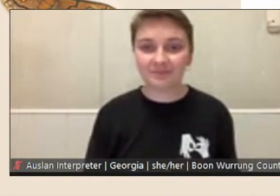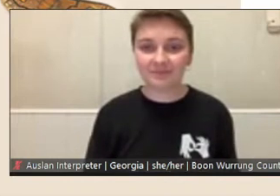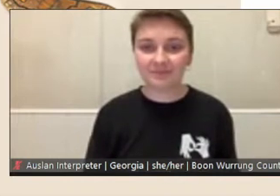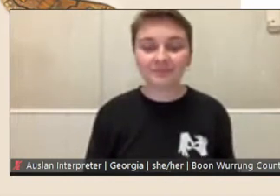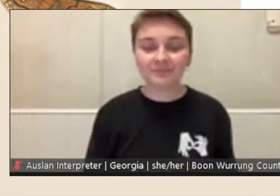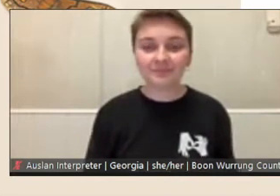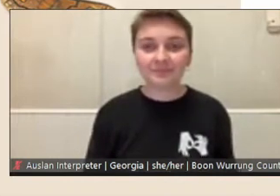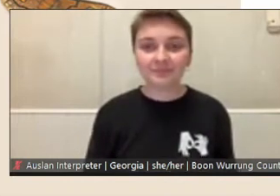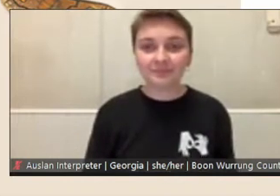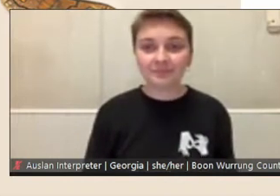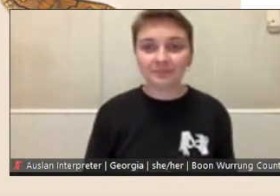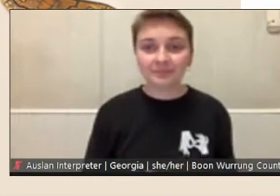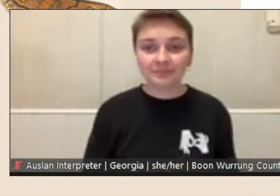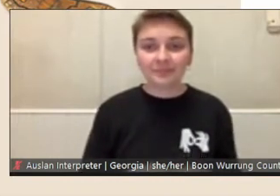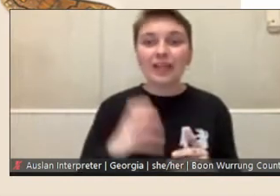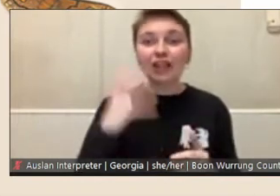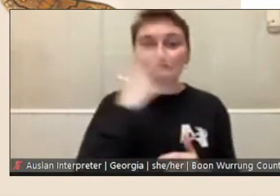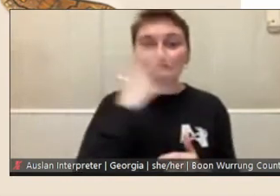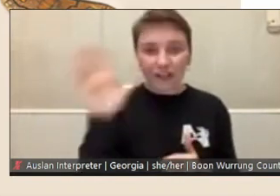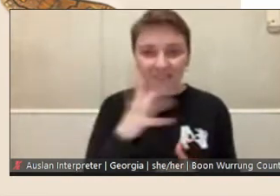Suzie: Sorry everyone. So, all good?